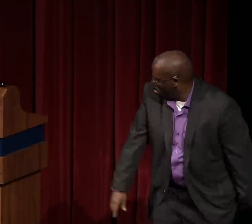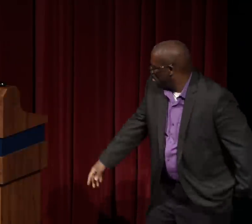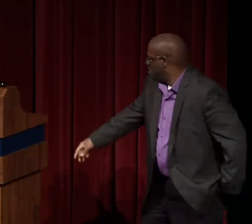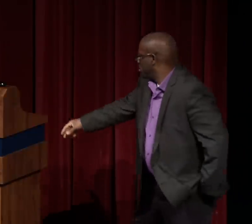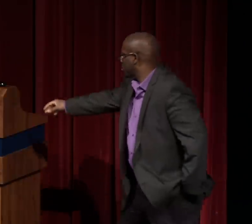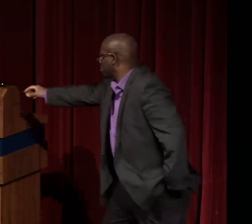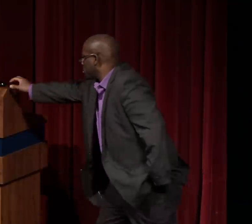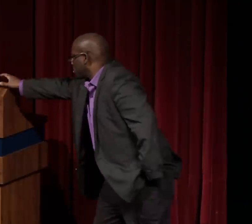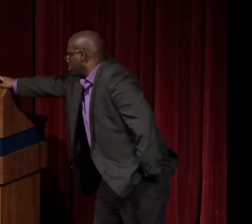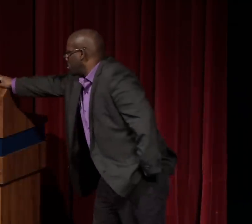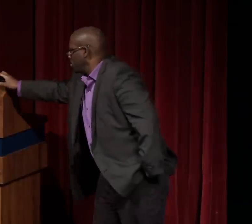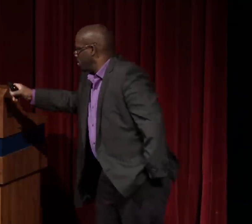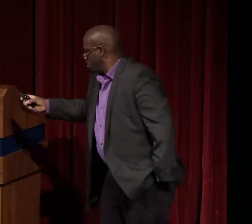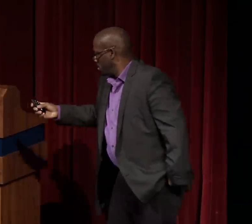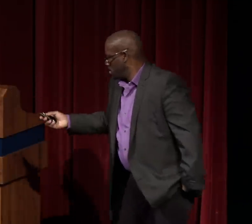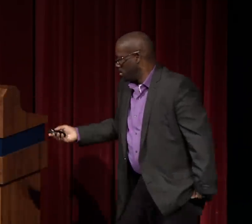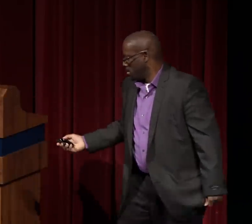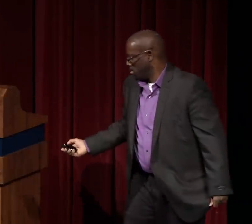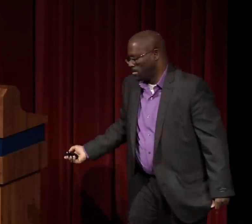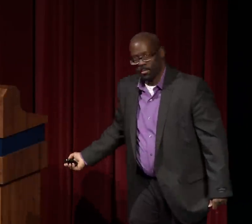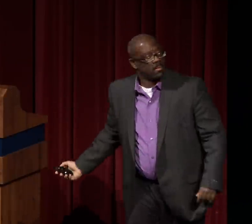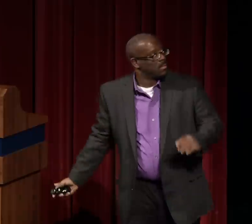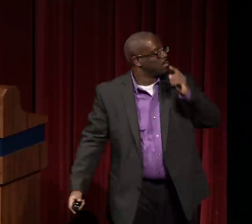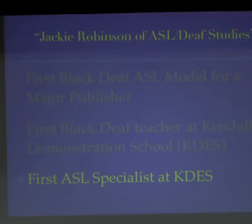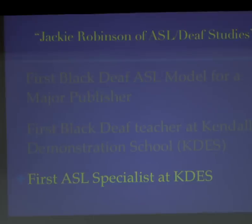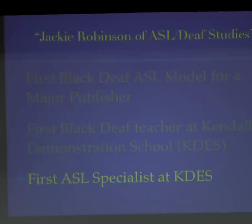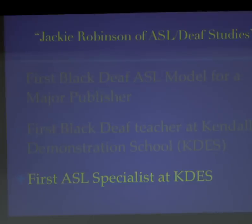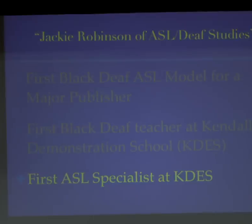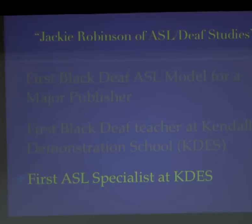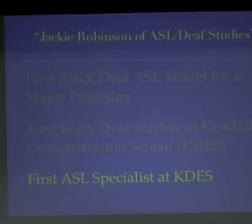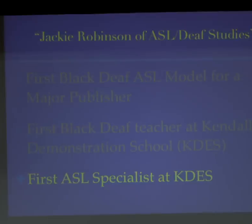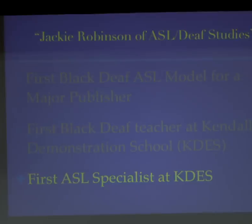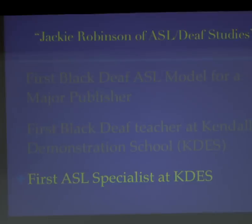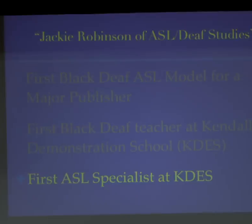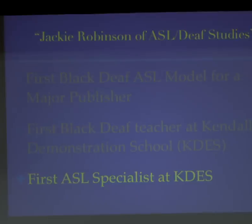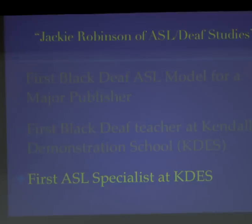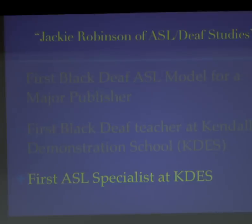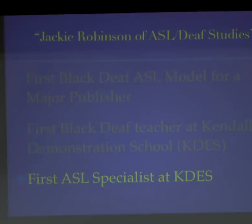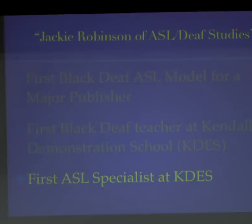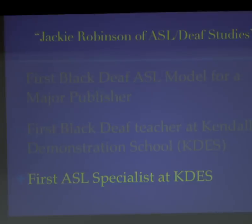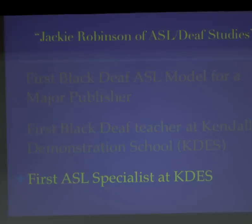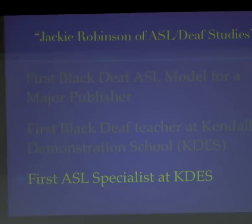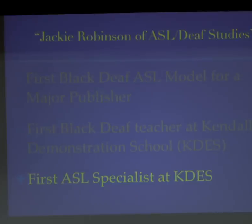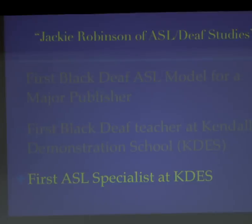But it was actually way before that, that she was actually on film. And let's take a look at that.